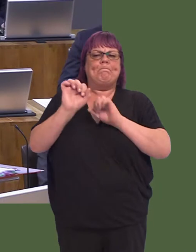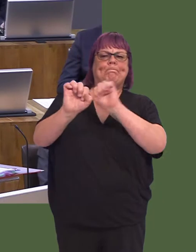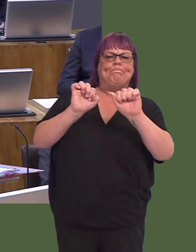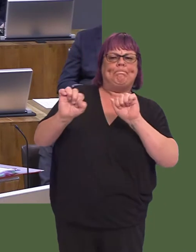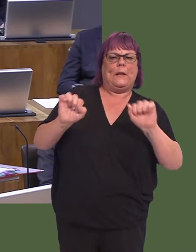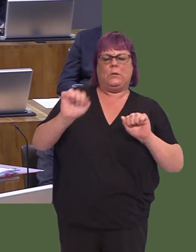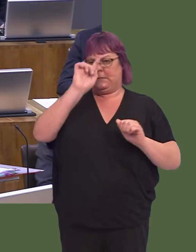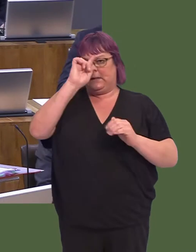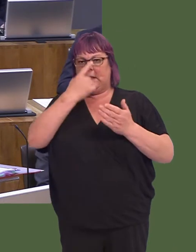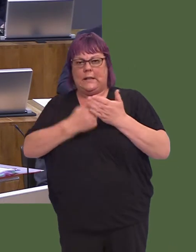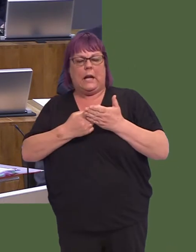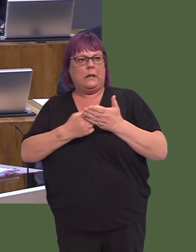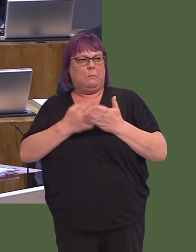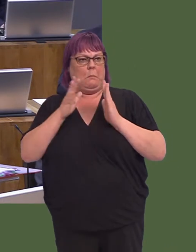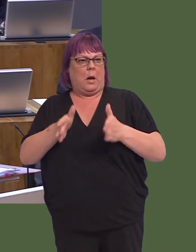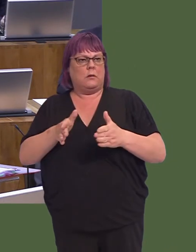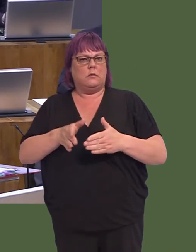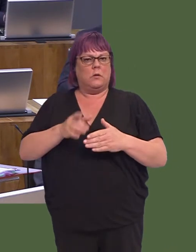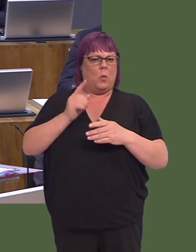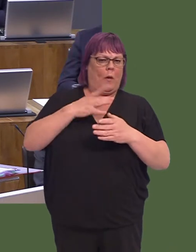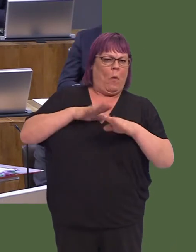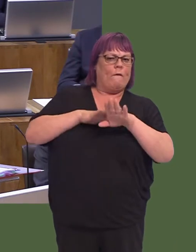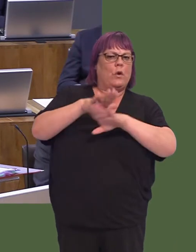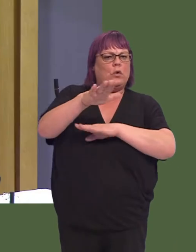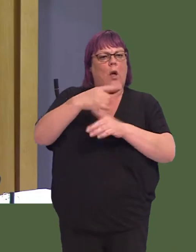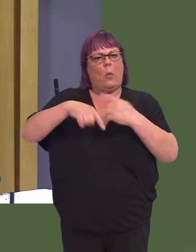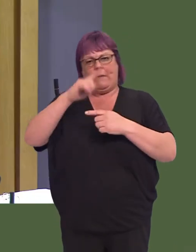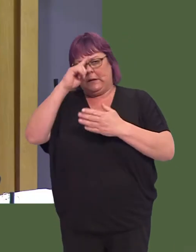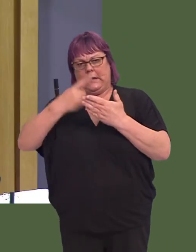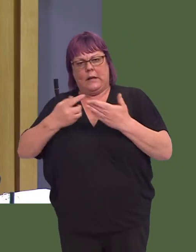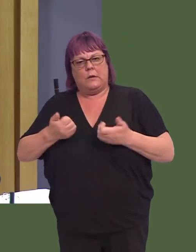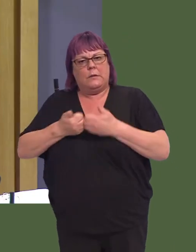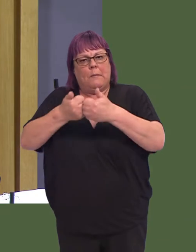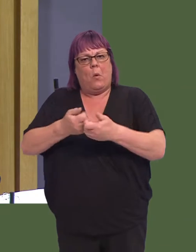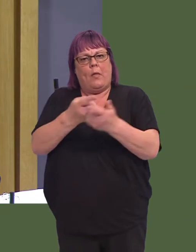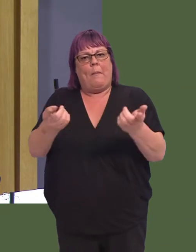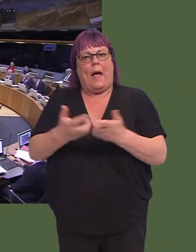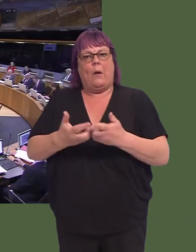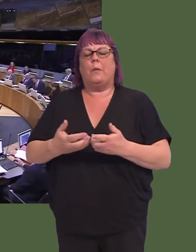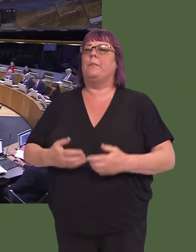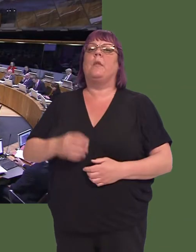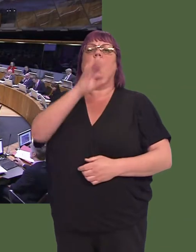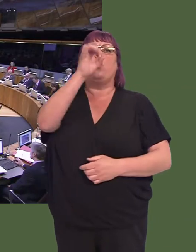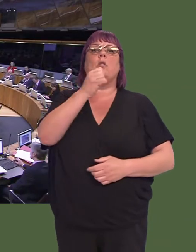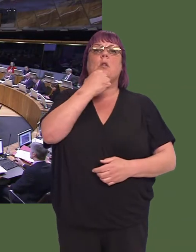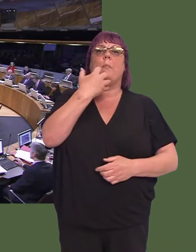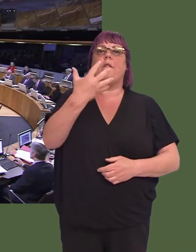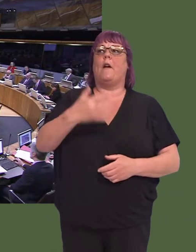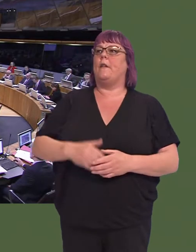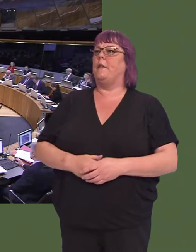I think some of them will choose the first route and some will choose the other, but we will continue to speak with them in order to identify the ways in which we can ultimately promote them. Suzy Davies AM: 5.